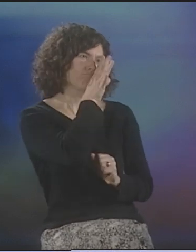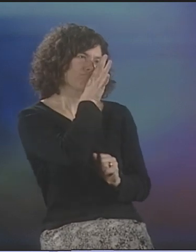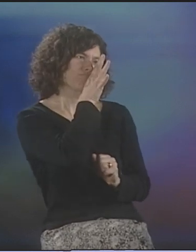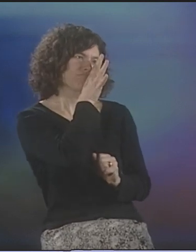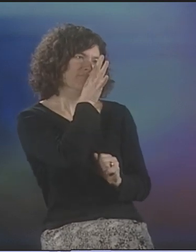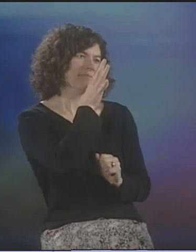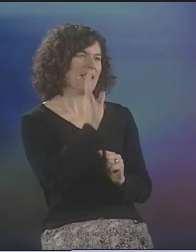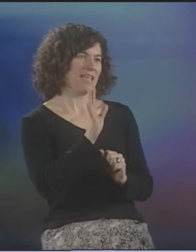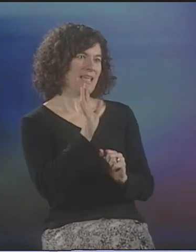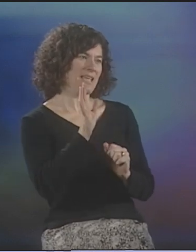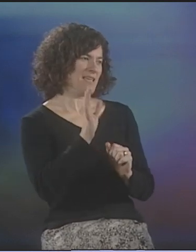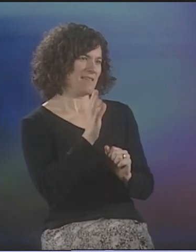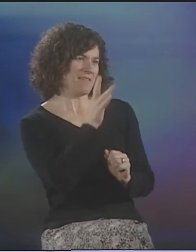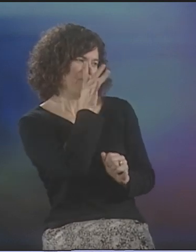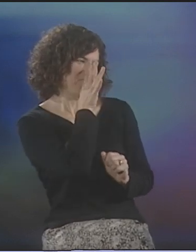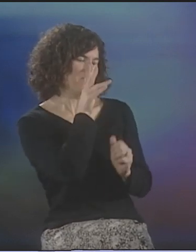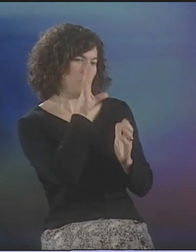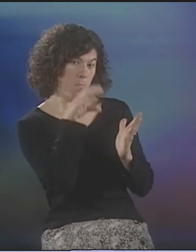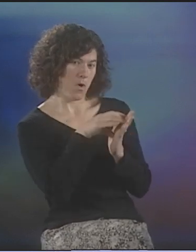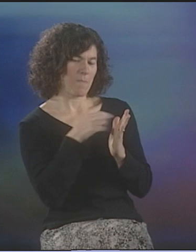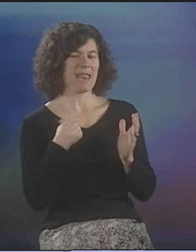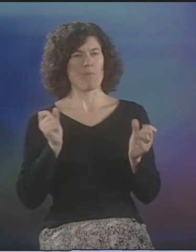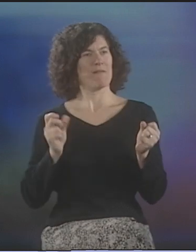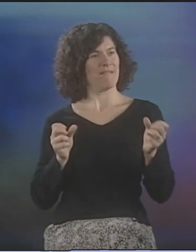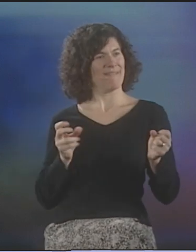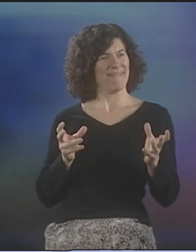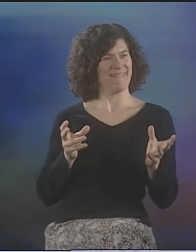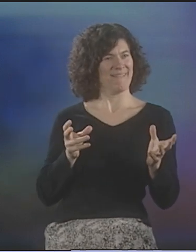READ HIS POETRY FOR ME SO THAT I COULD WORK ON THE TIMING.